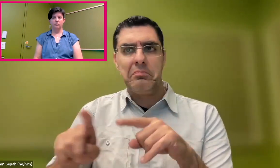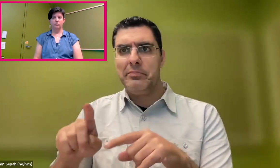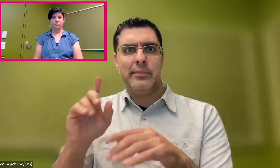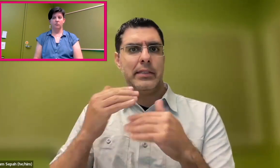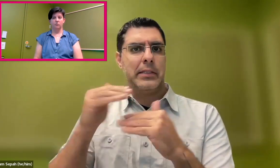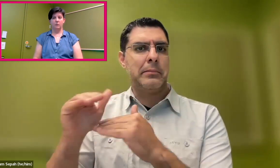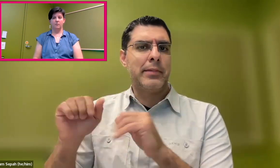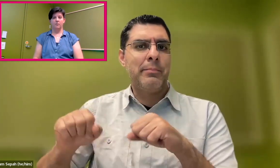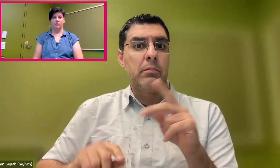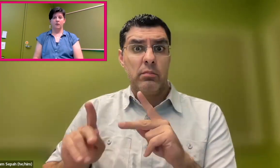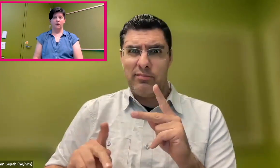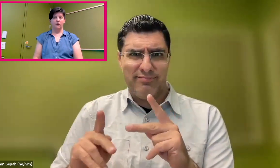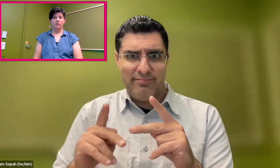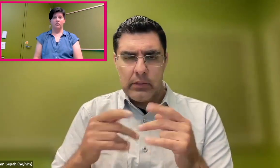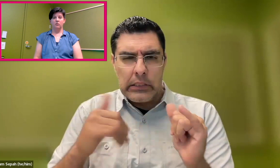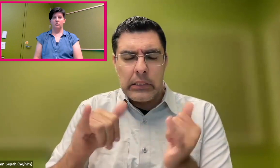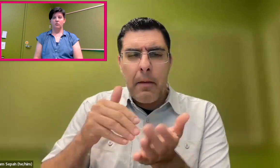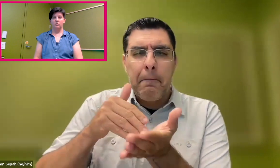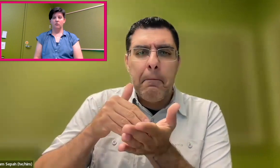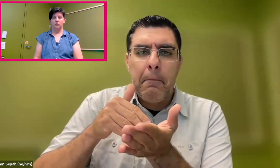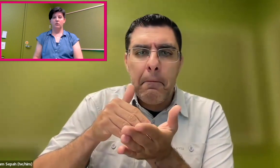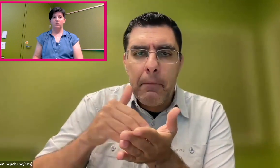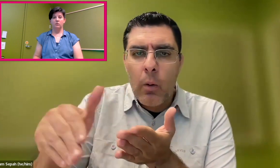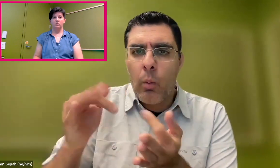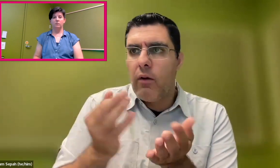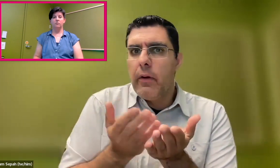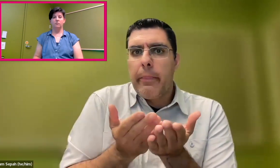or hard of hearing, these technologies are not available to them.